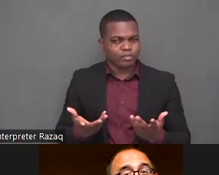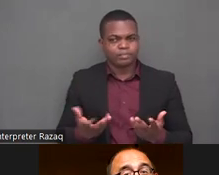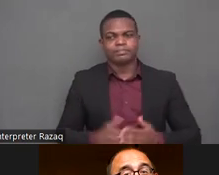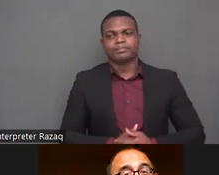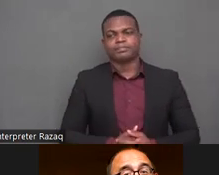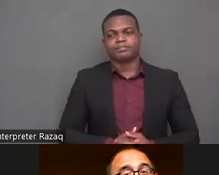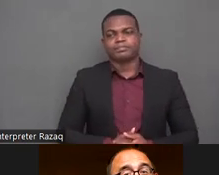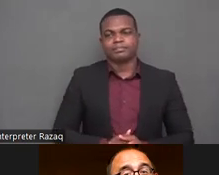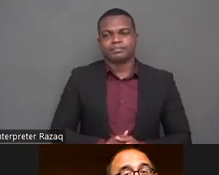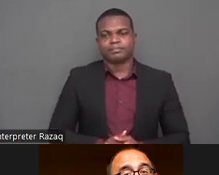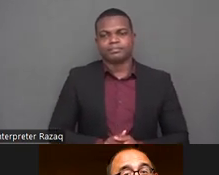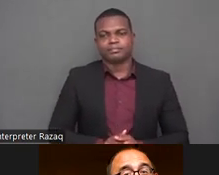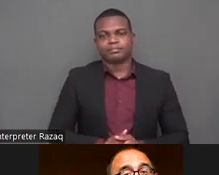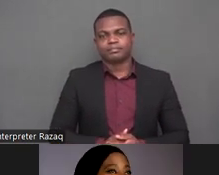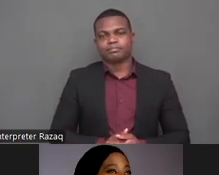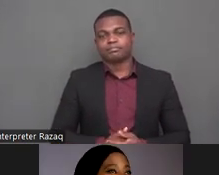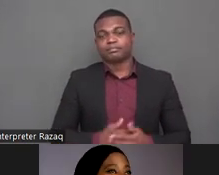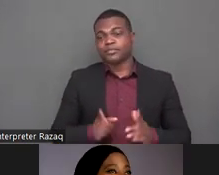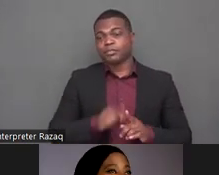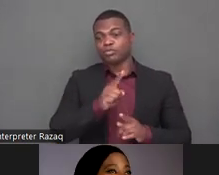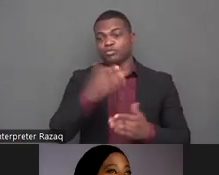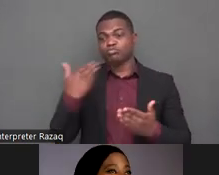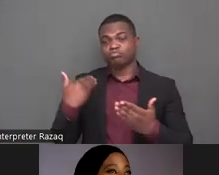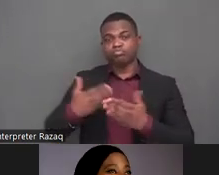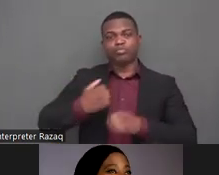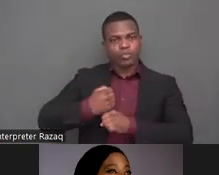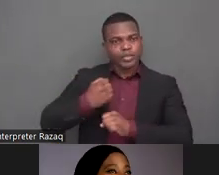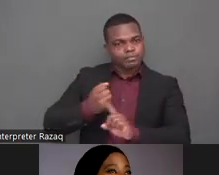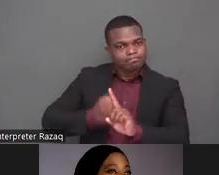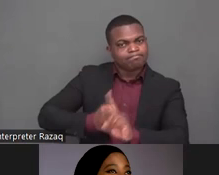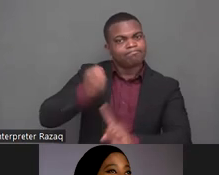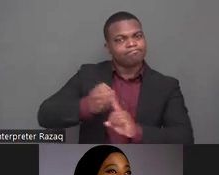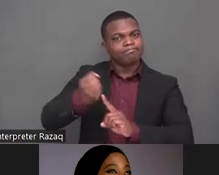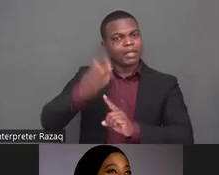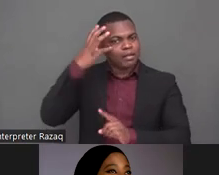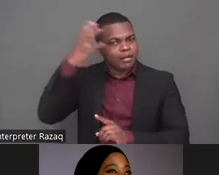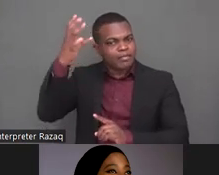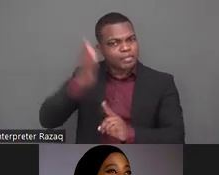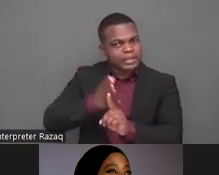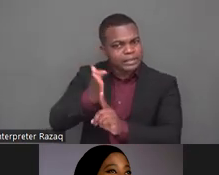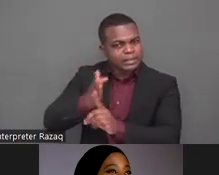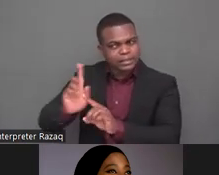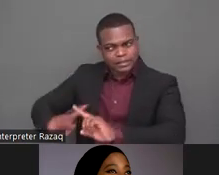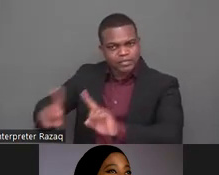towards an inter-sectoral working group on the institutionalization you have also over